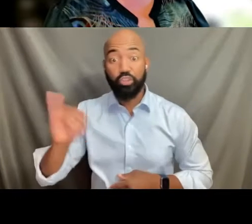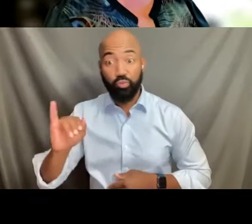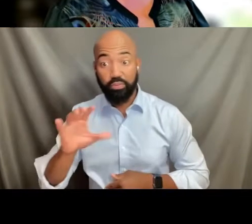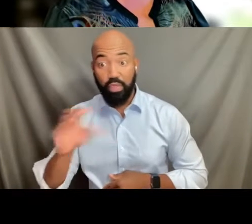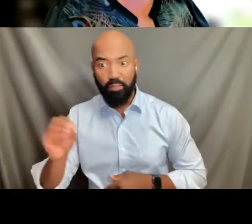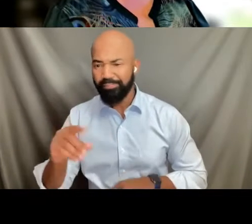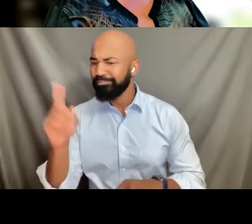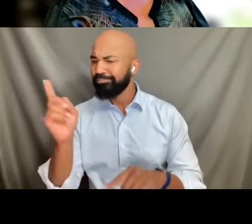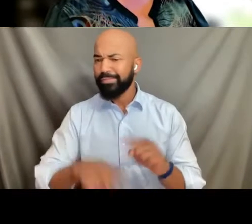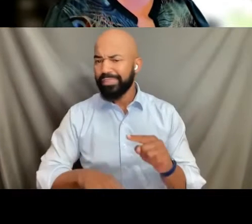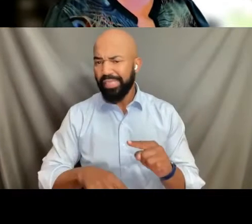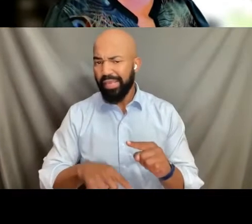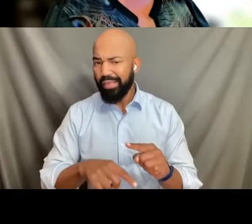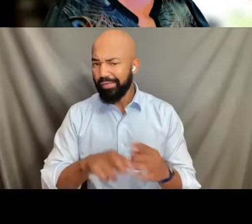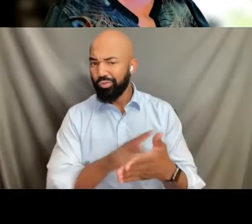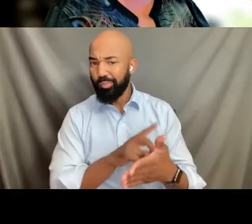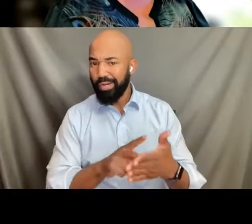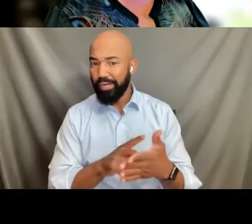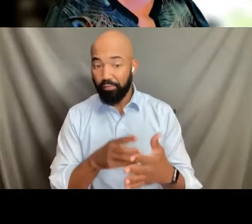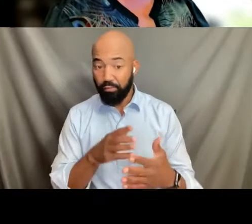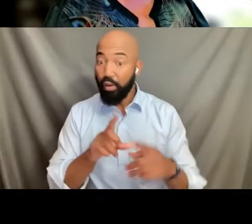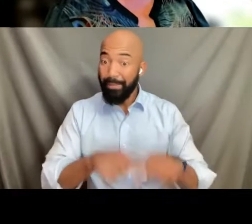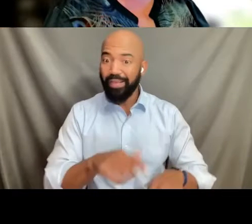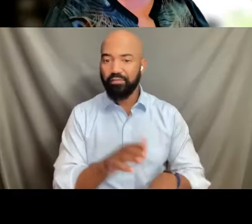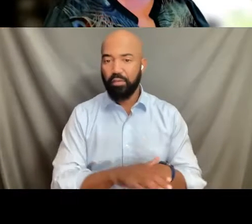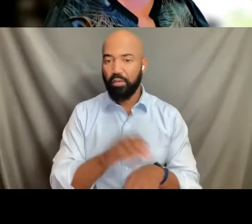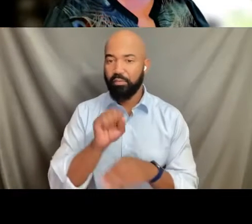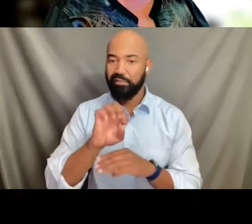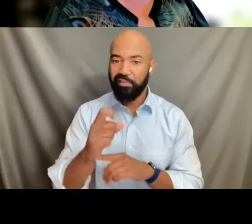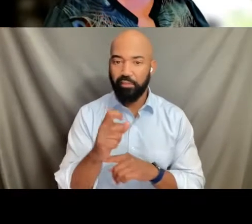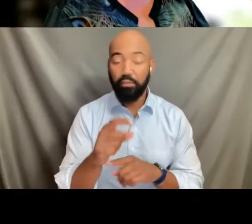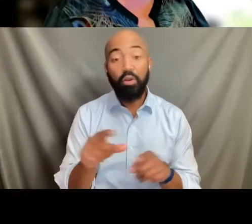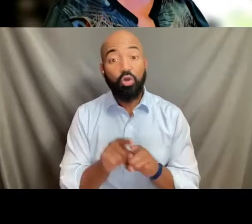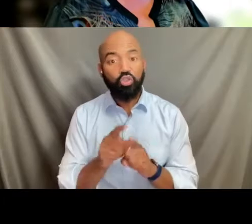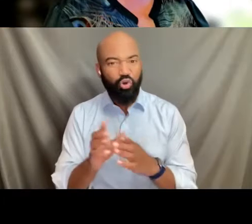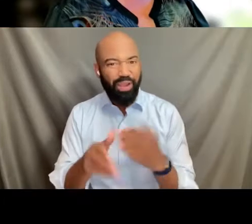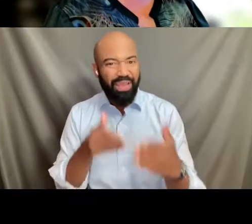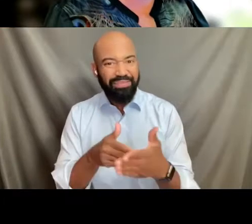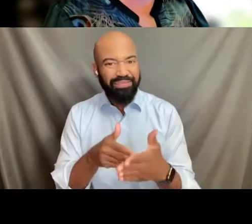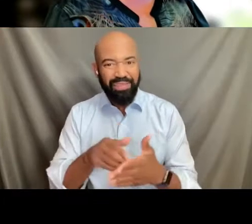on the basis of sex, including anti transgender discrimination,